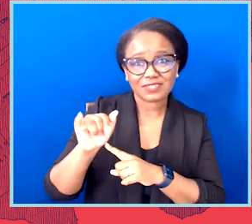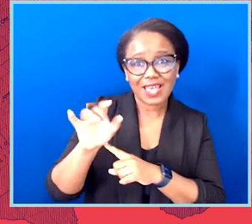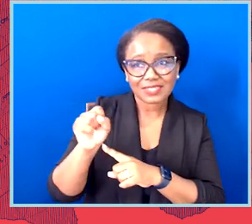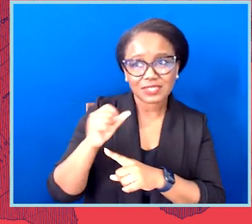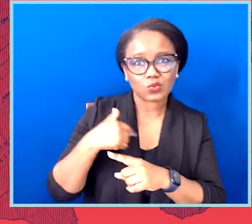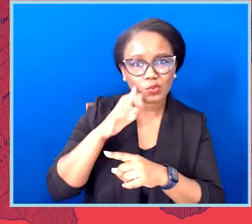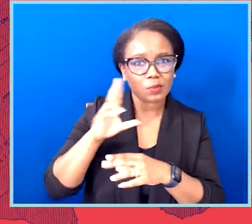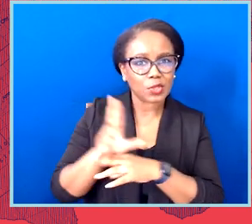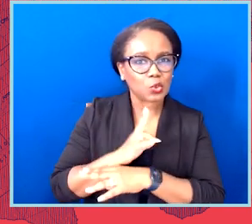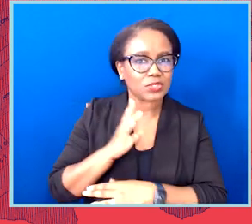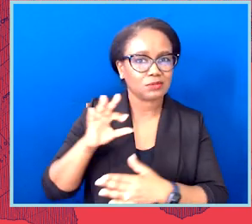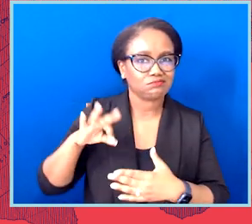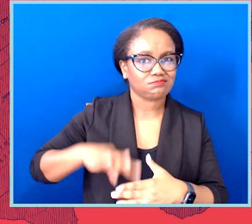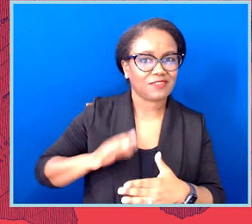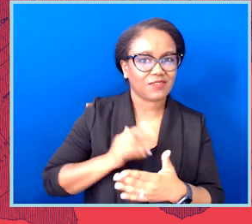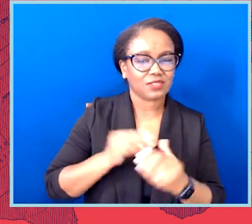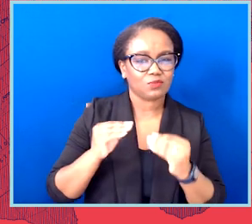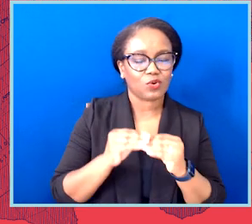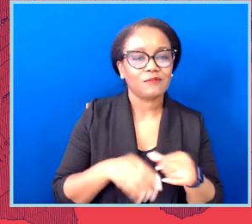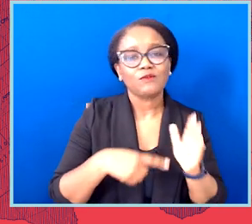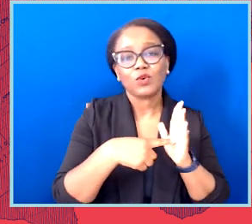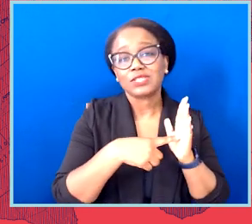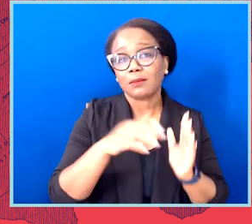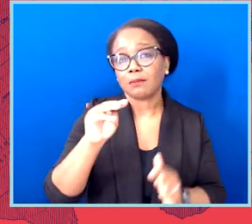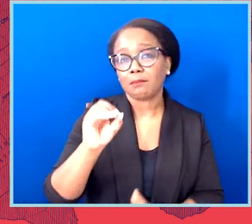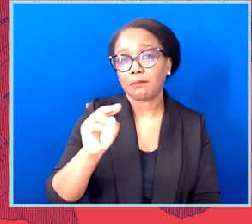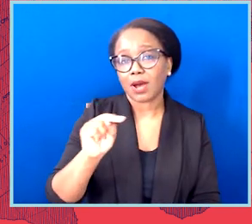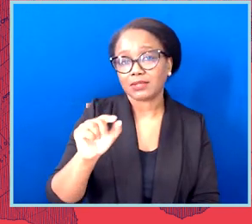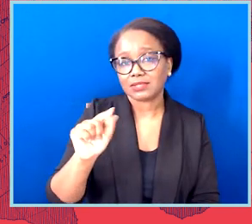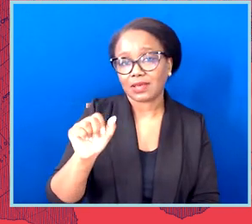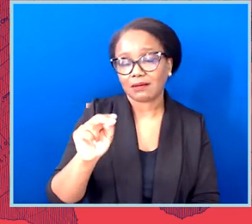So, for example, in Montana, where we're seeing restrictions that impose severe burdens on